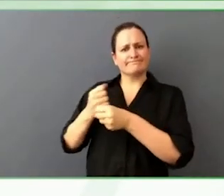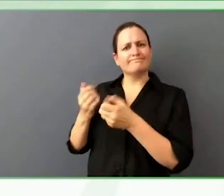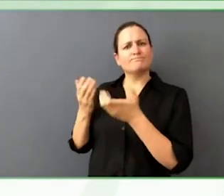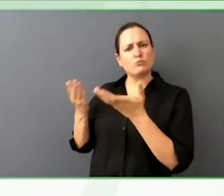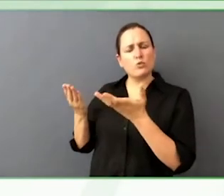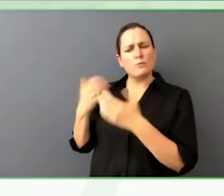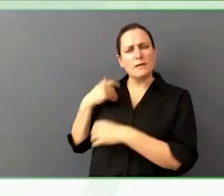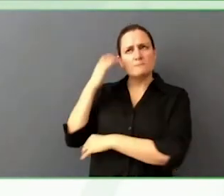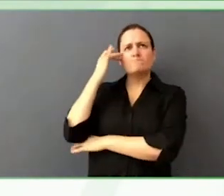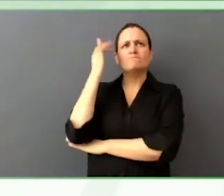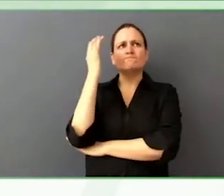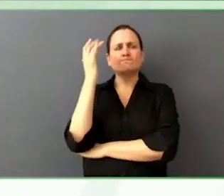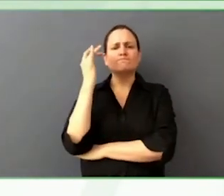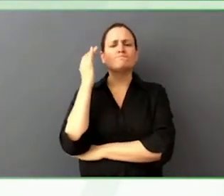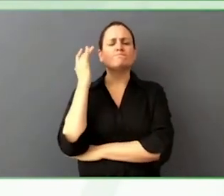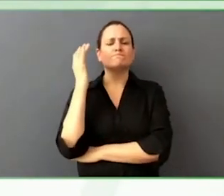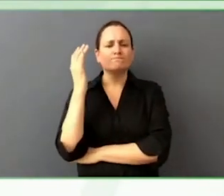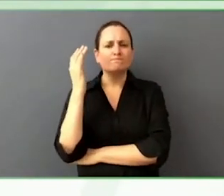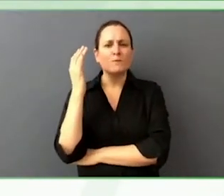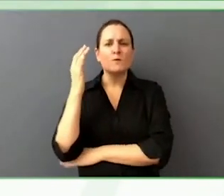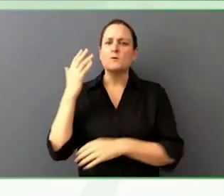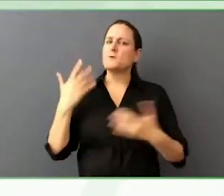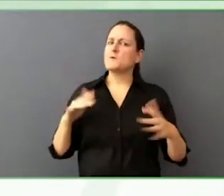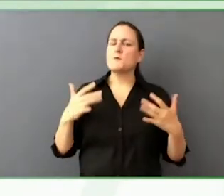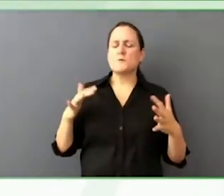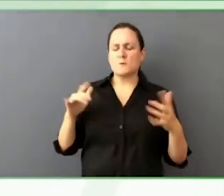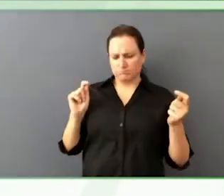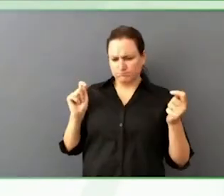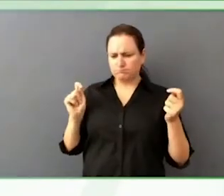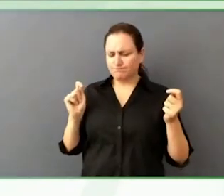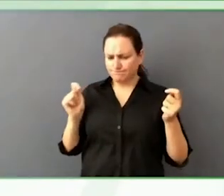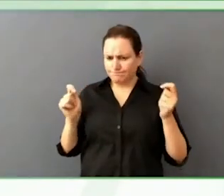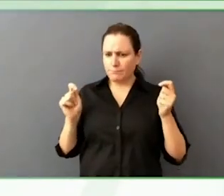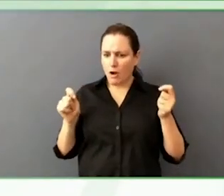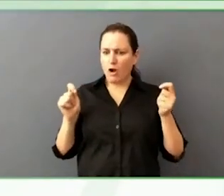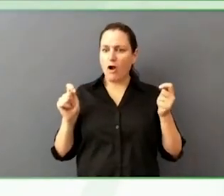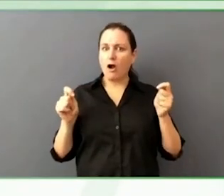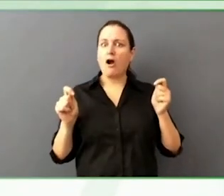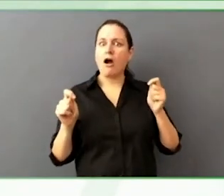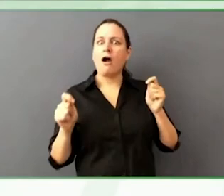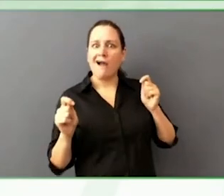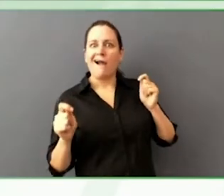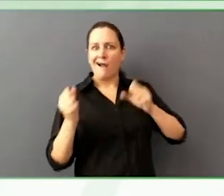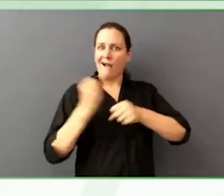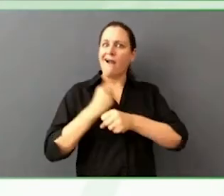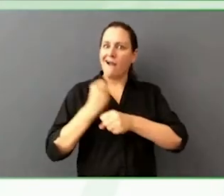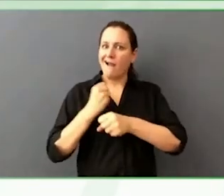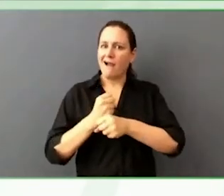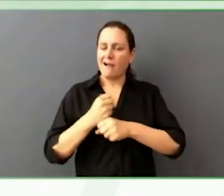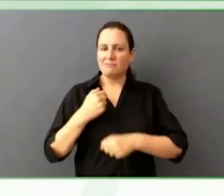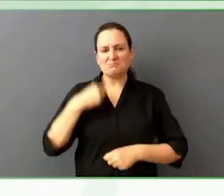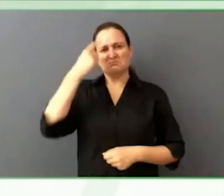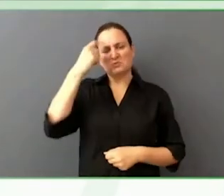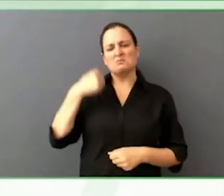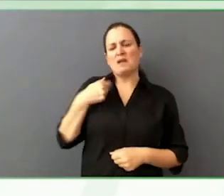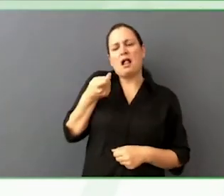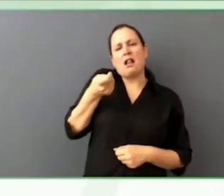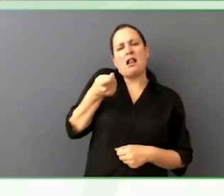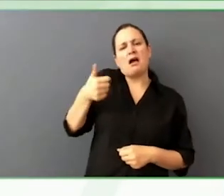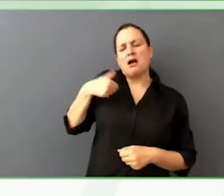It was exciting to see that evolve into the need for a full-time role and at understanding how a full-time role would be beneficial.